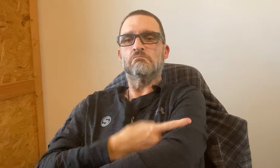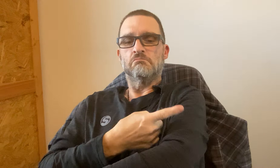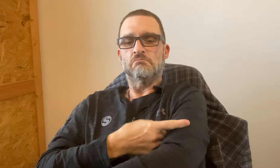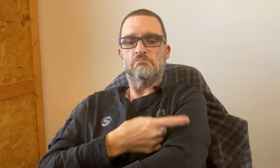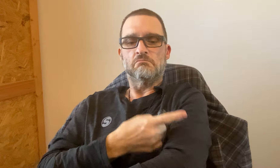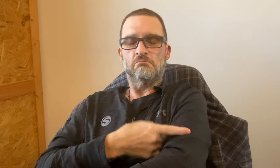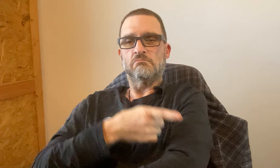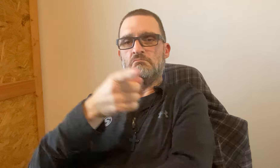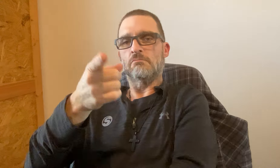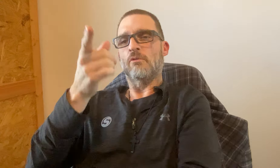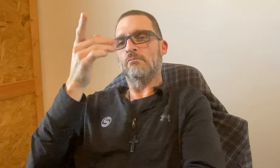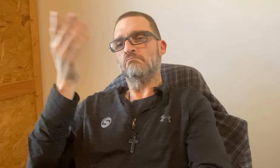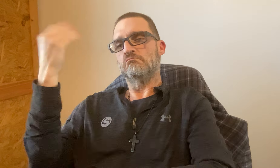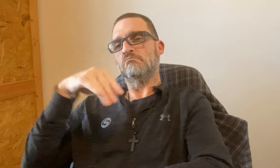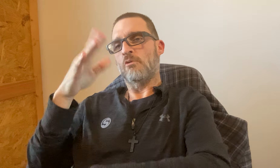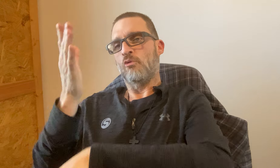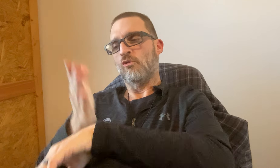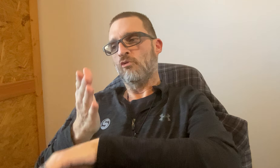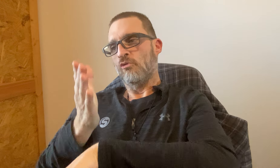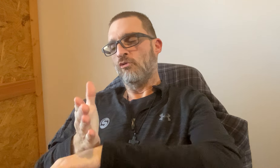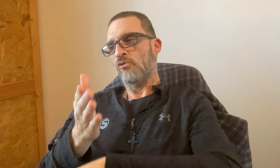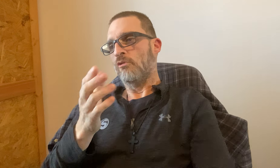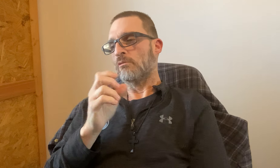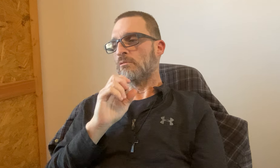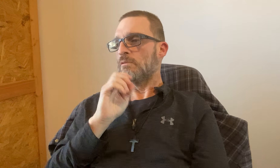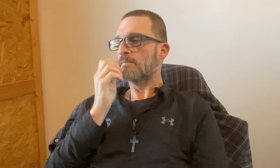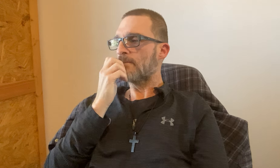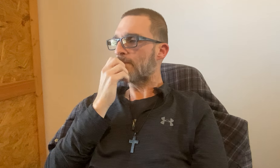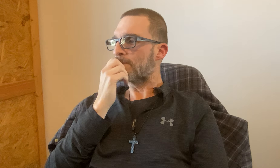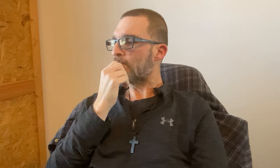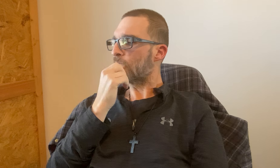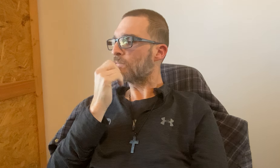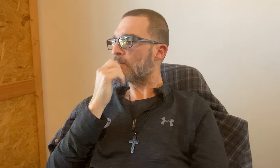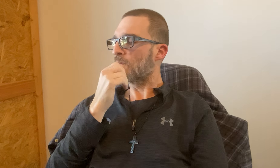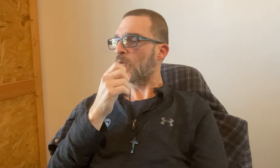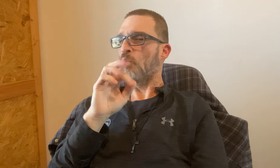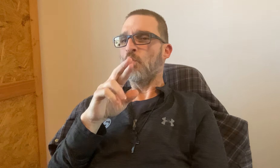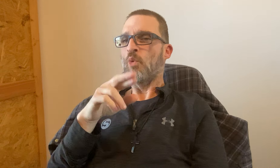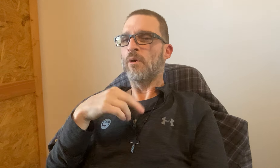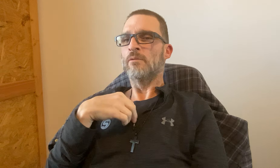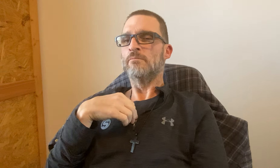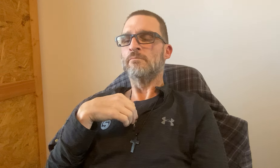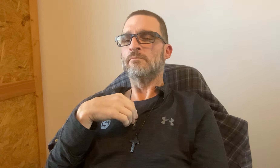Maybe I'll wear a short-sleeve and wearing underneath a long sleeve shirt.